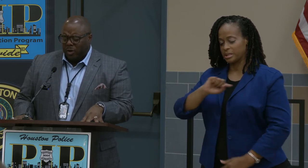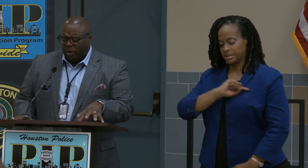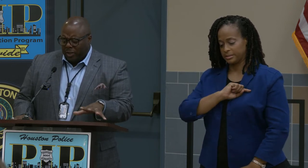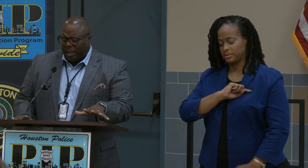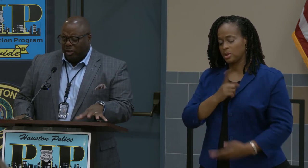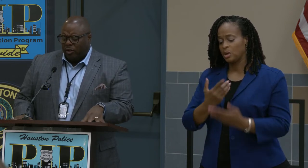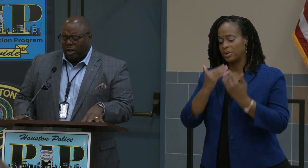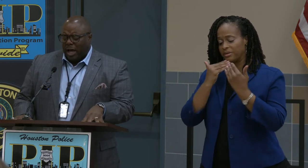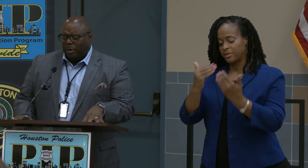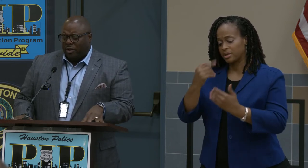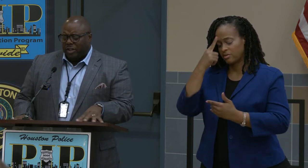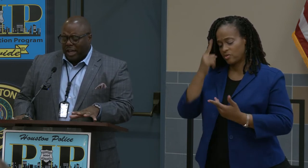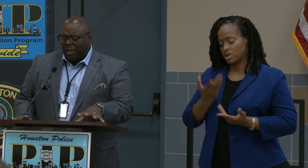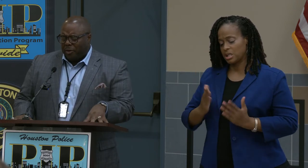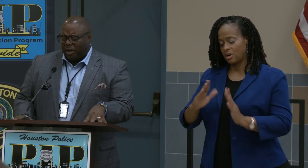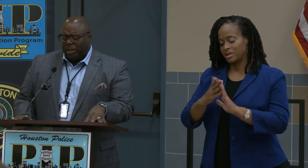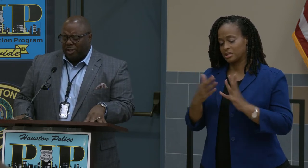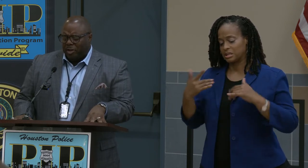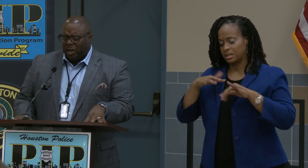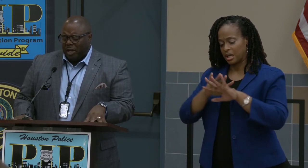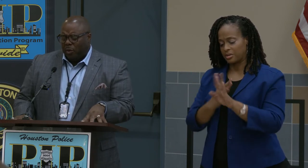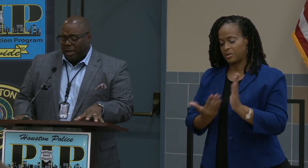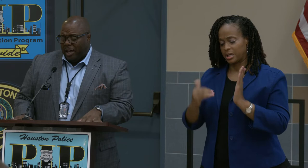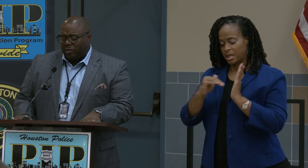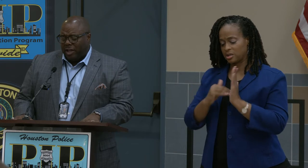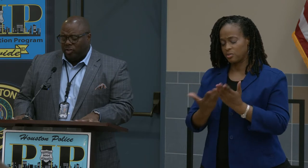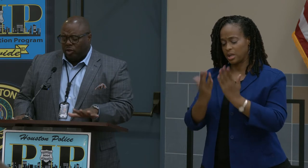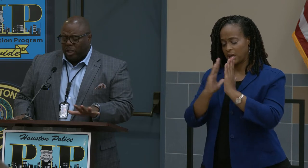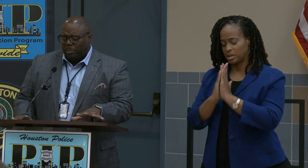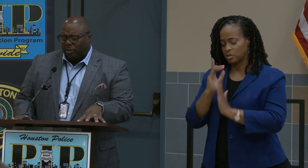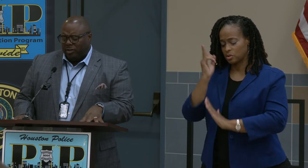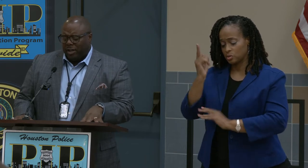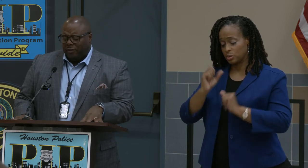We thank you for allowing us to gather again and we ask that you keep us safe